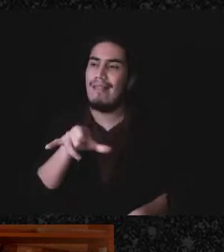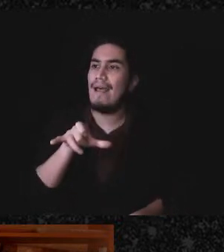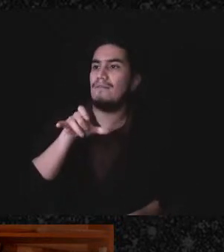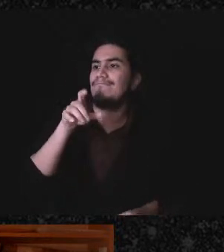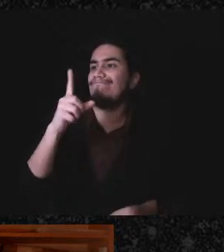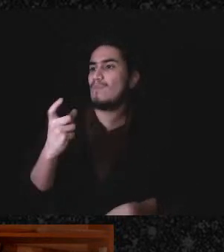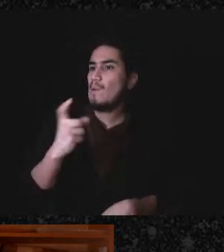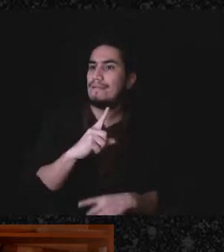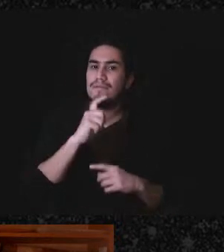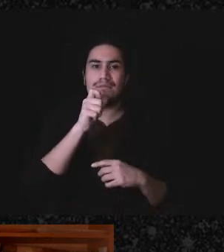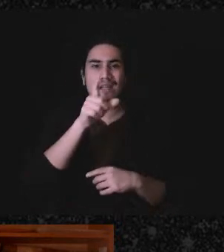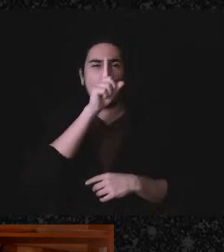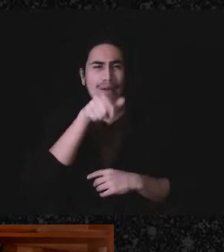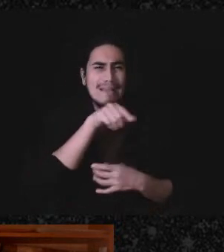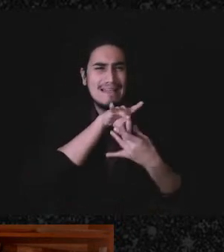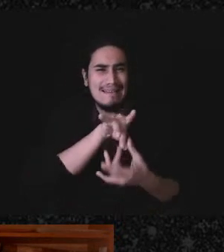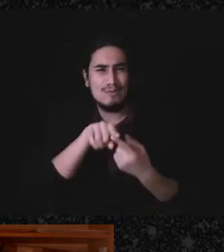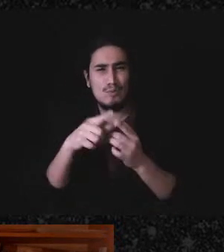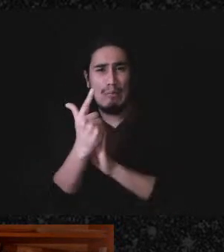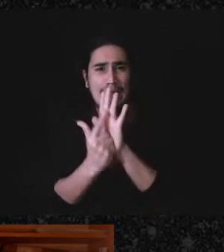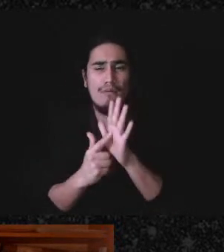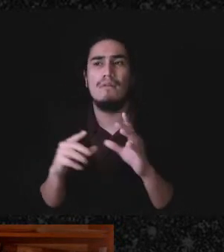like legal questions, they're kind of just like questions for a group